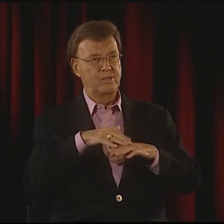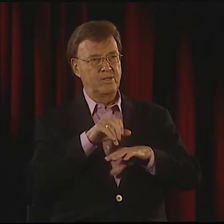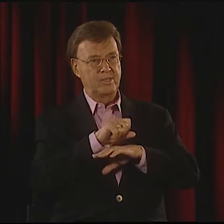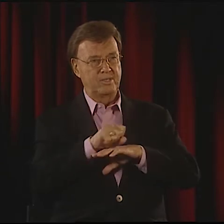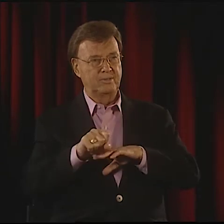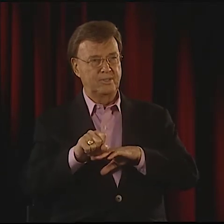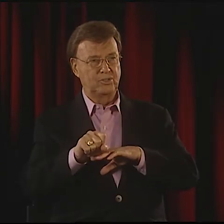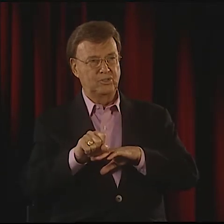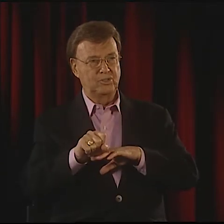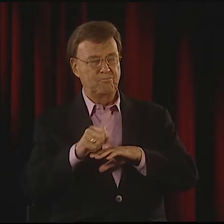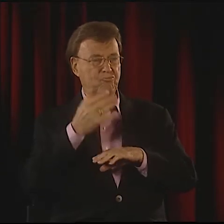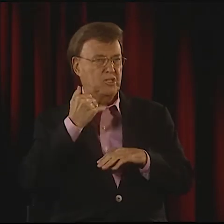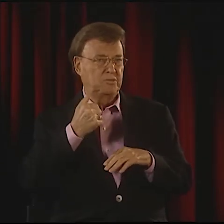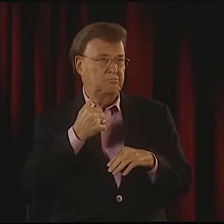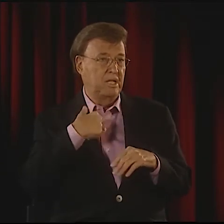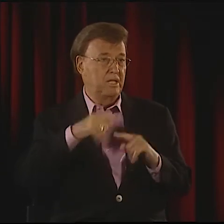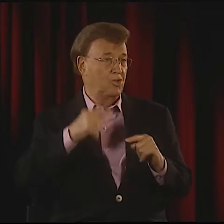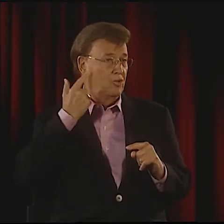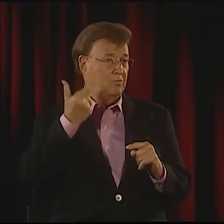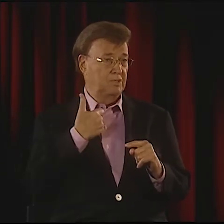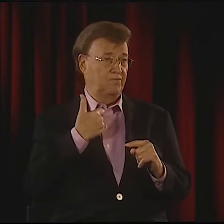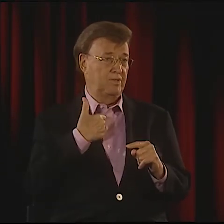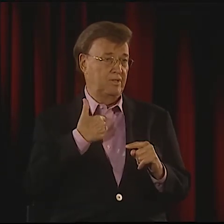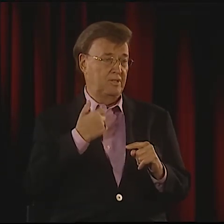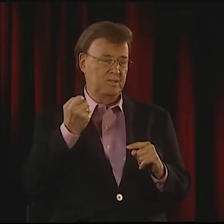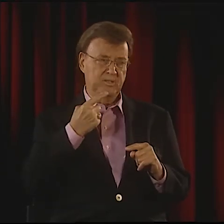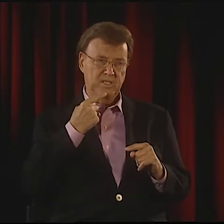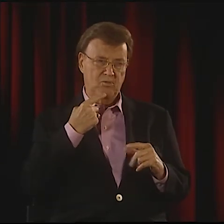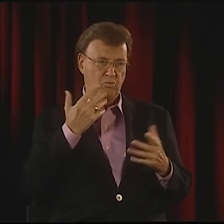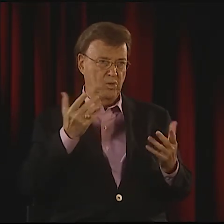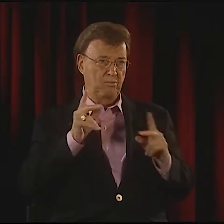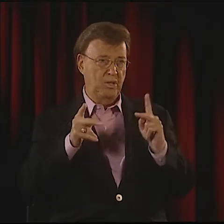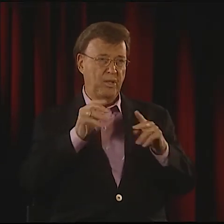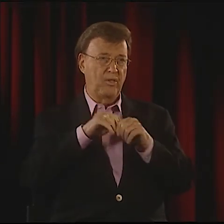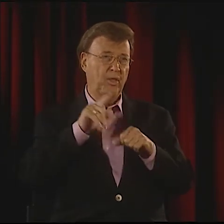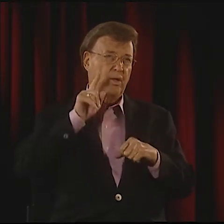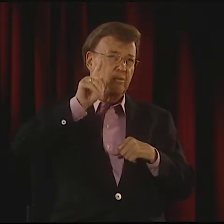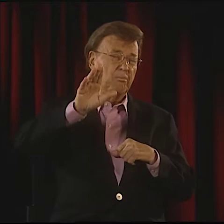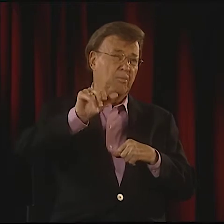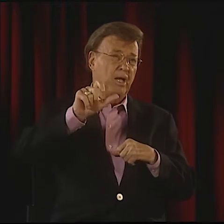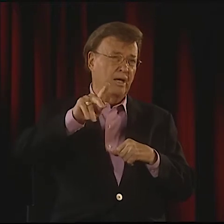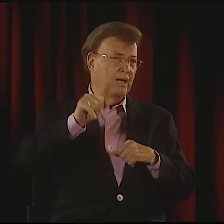YES. I CAN SAY THAT MARCEL MARCEAU TAUGHT ME HOW TO BREATHE ON STAGE